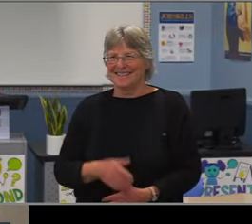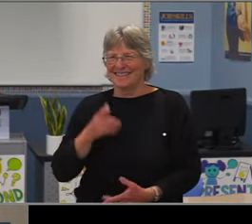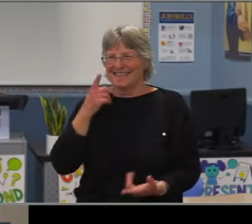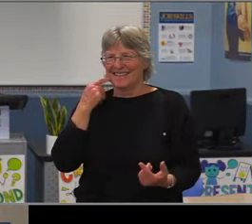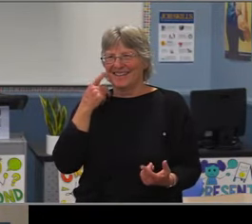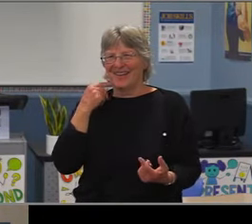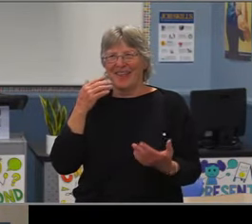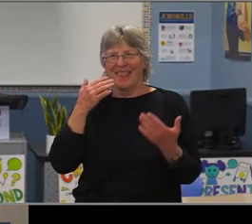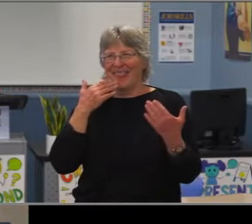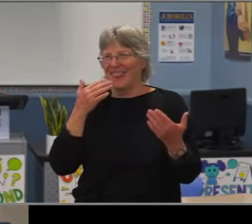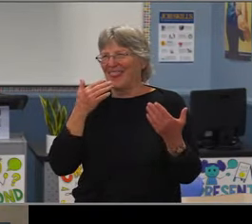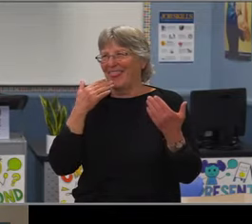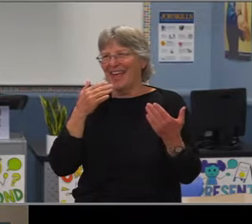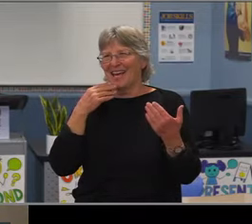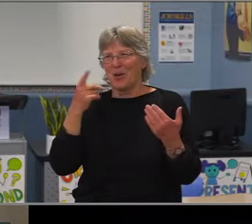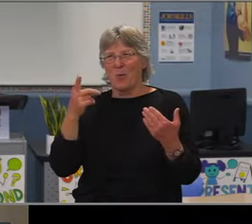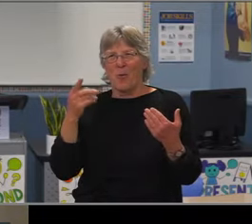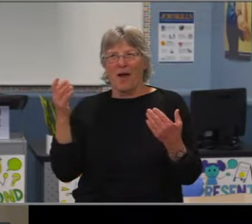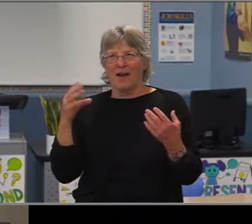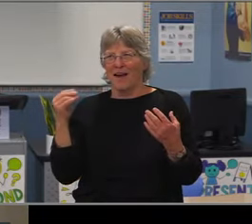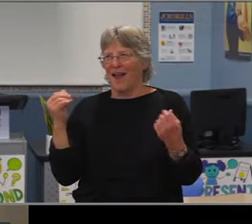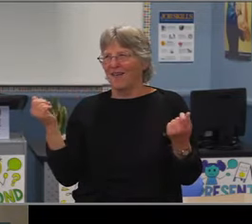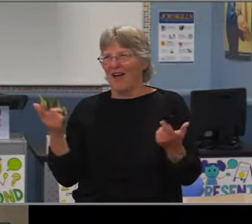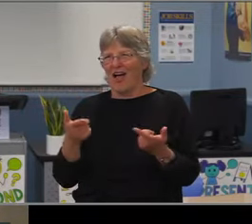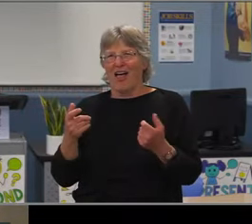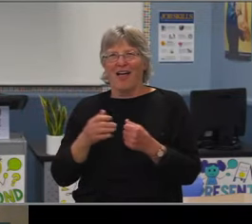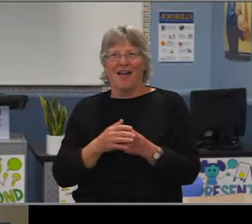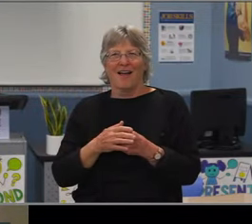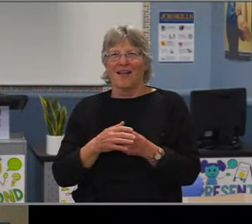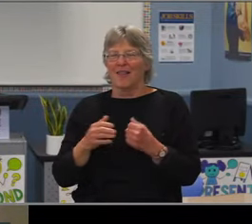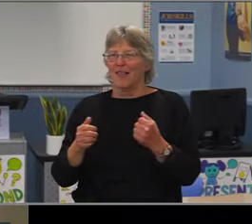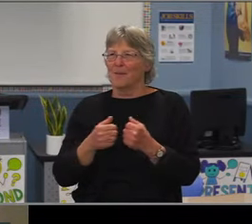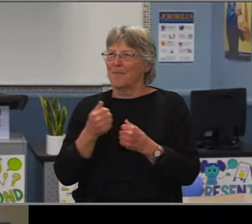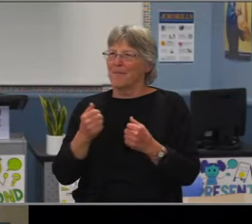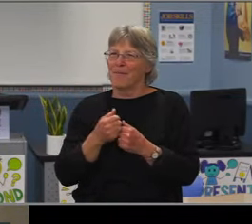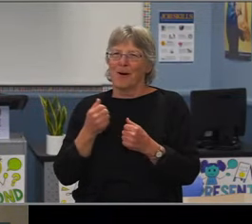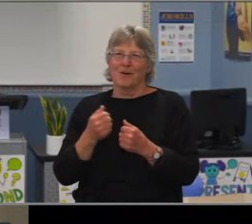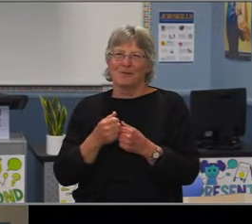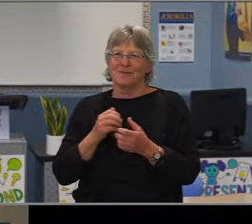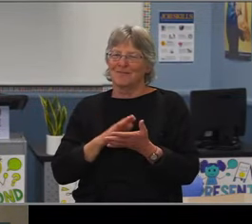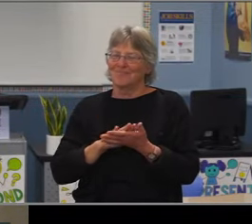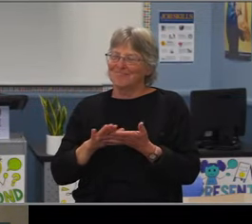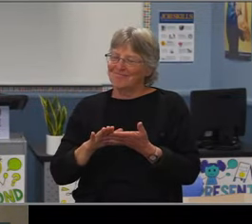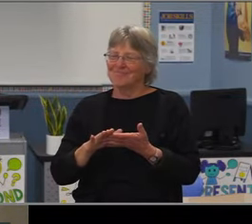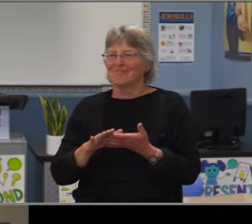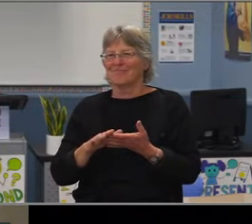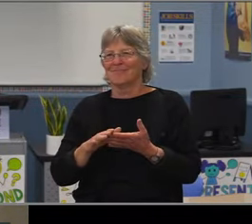And that forum will be held from 10:00 to 12:30 this Saturday and we invite all of you to that.